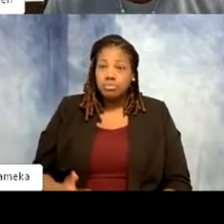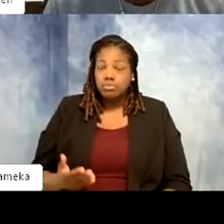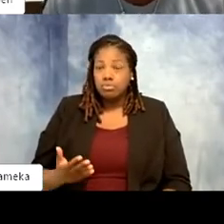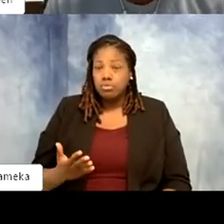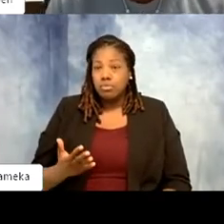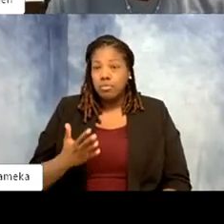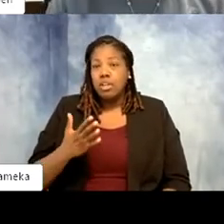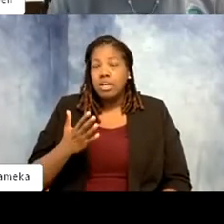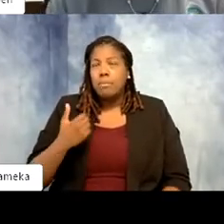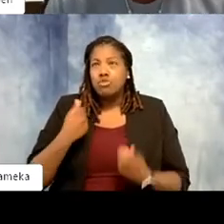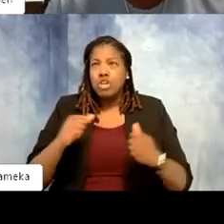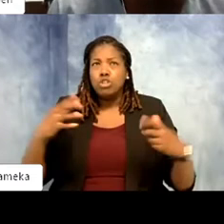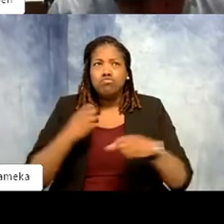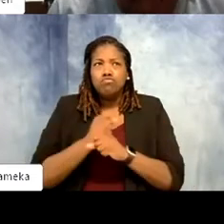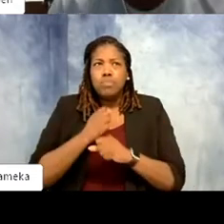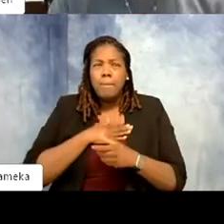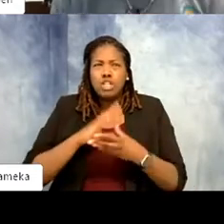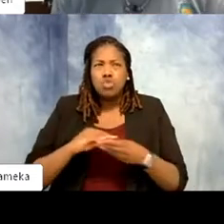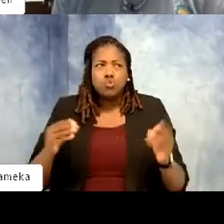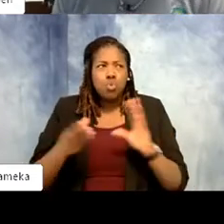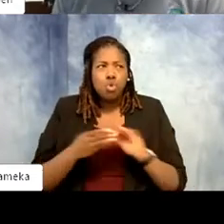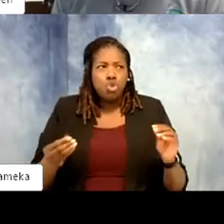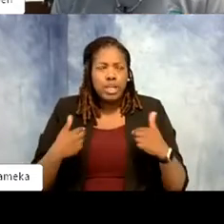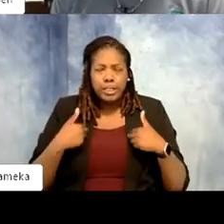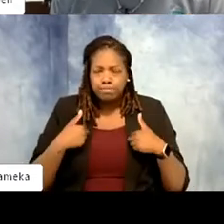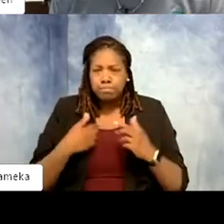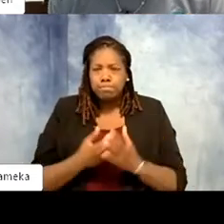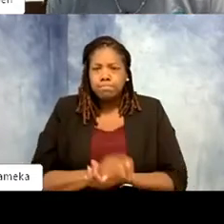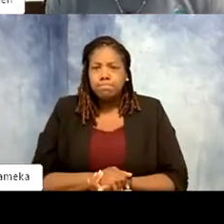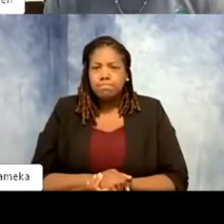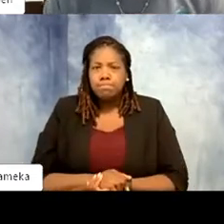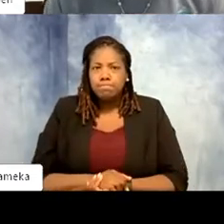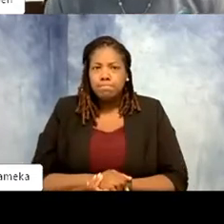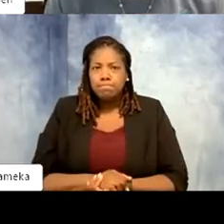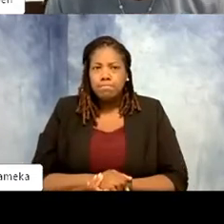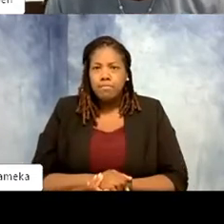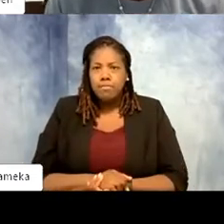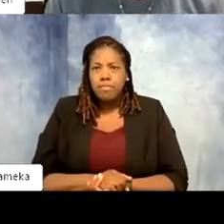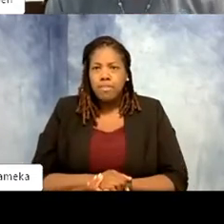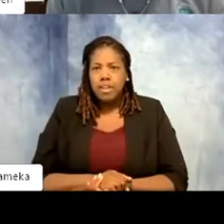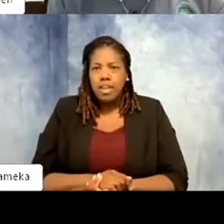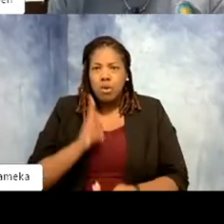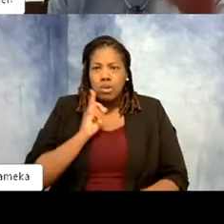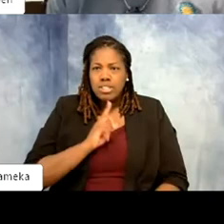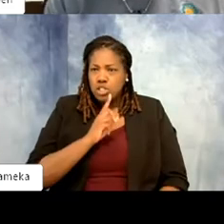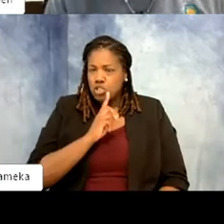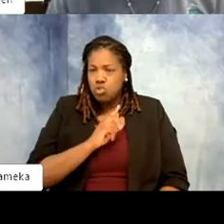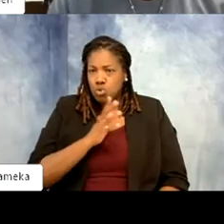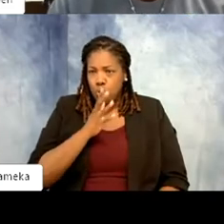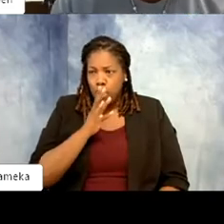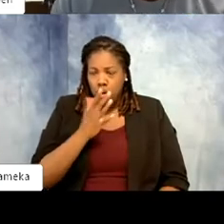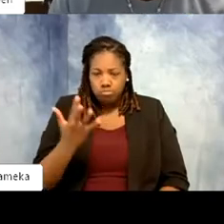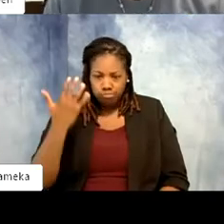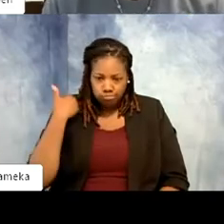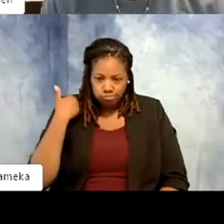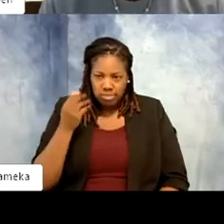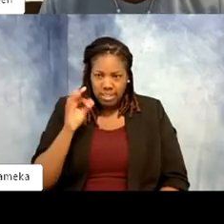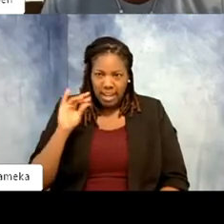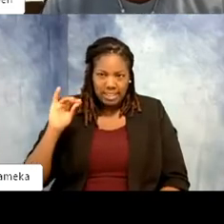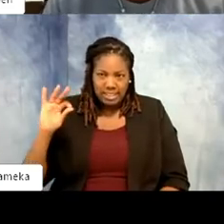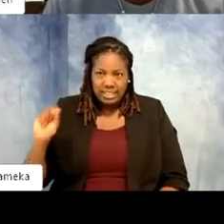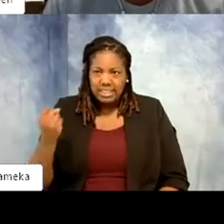gonna see if I can make it as short as possible. So I was a single mom back eons ago. Early 90s. And I